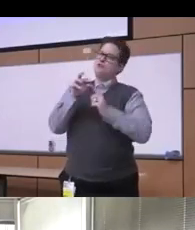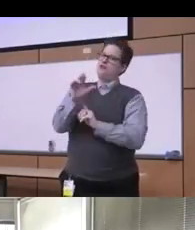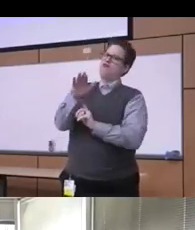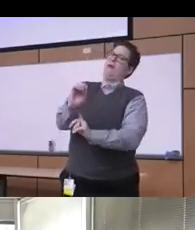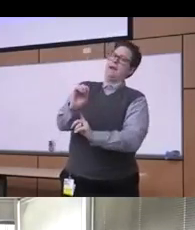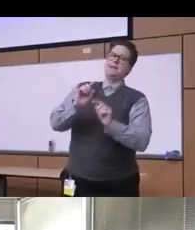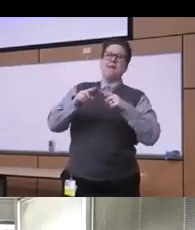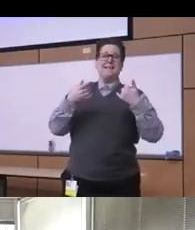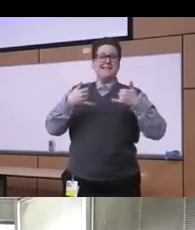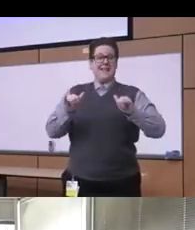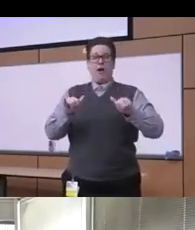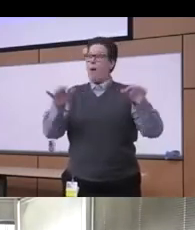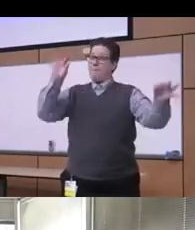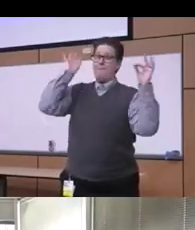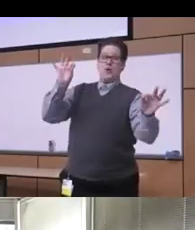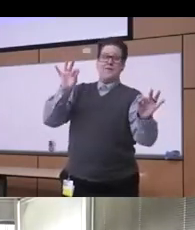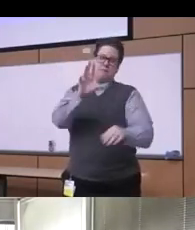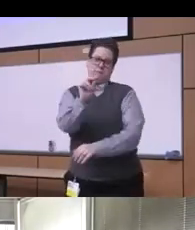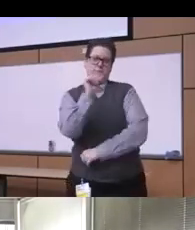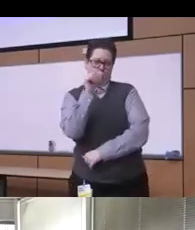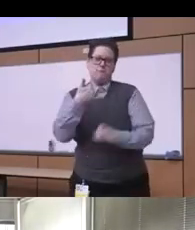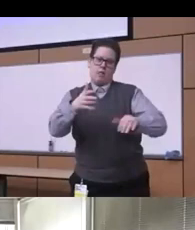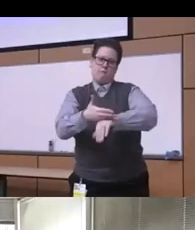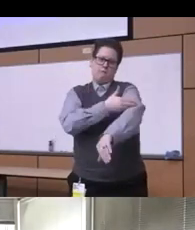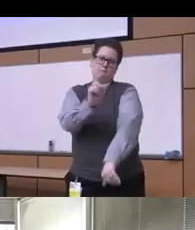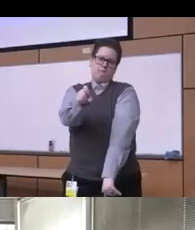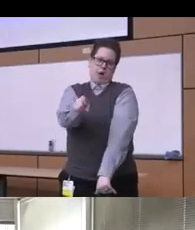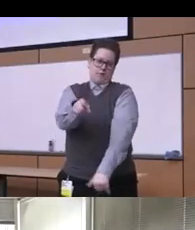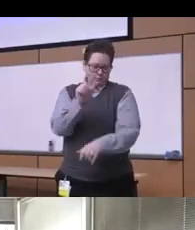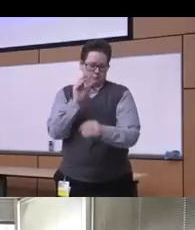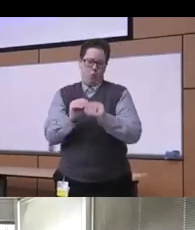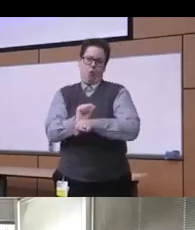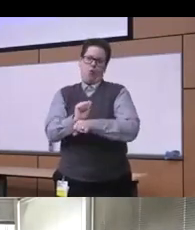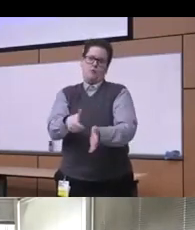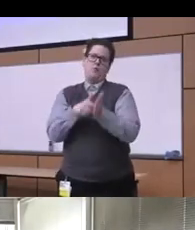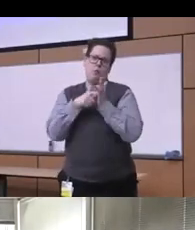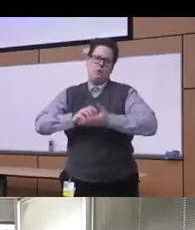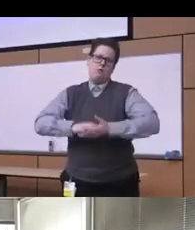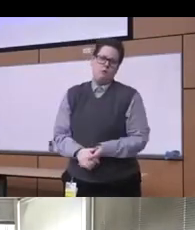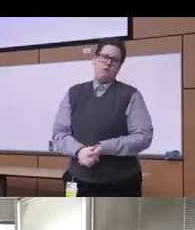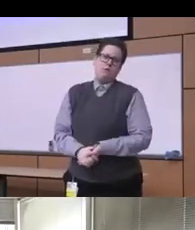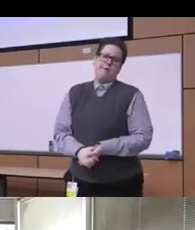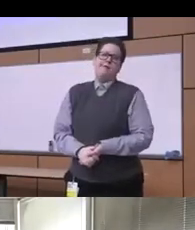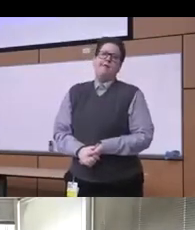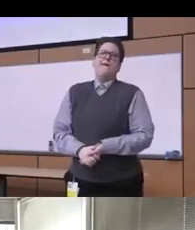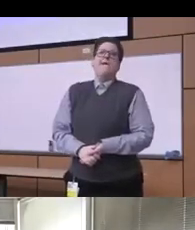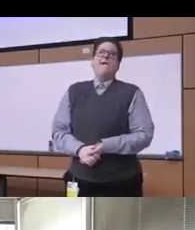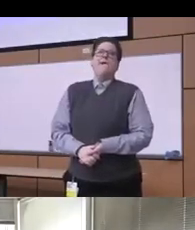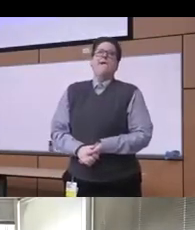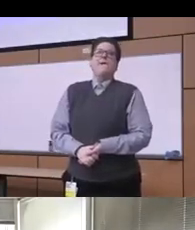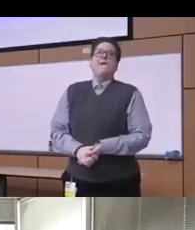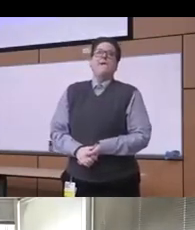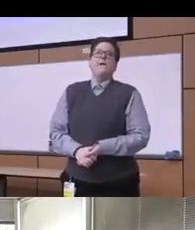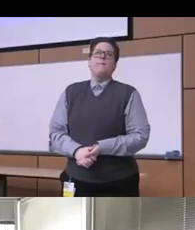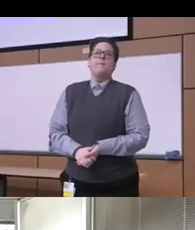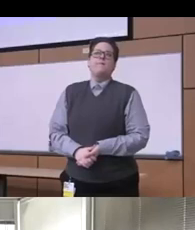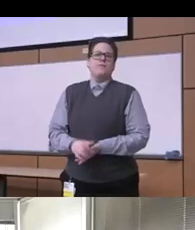still have a lot of work to do in that context and uh and we still see a lot of these inequities that